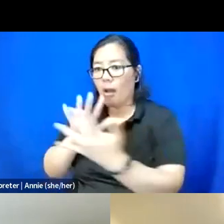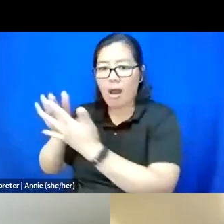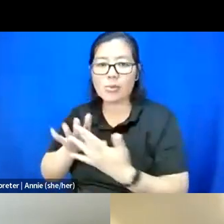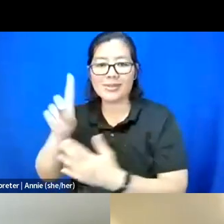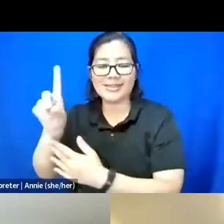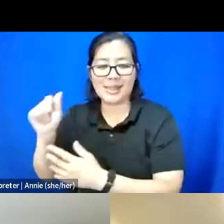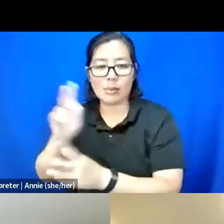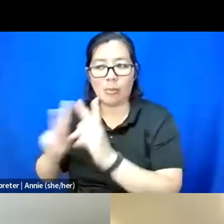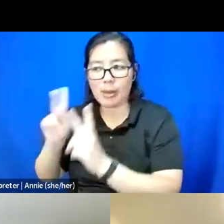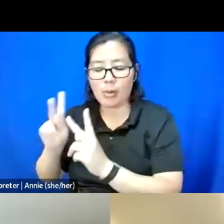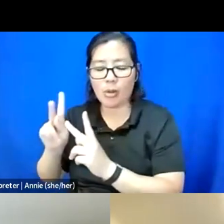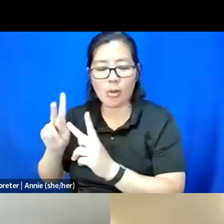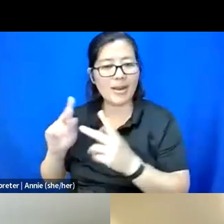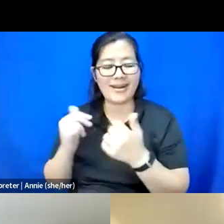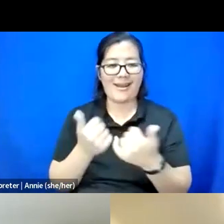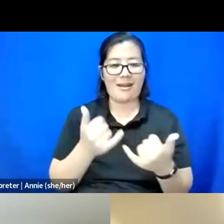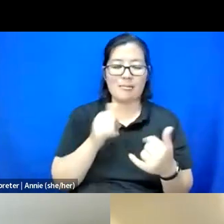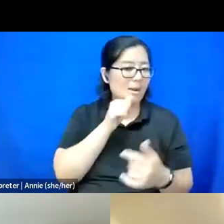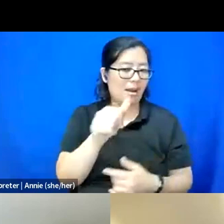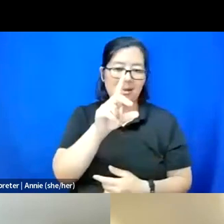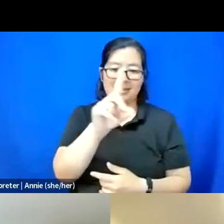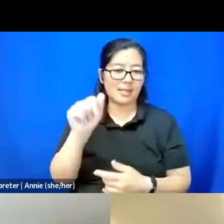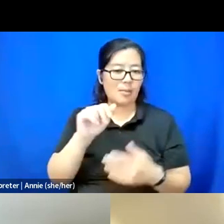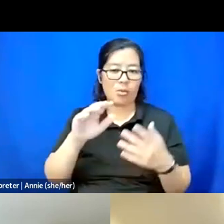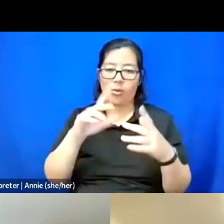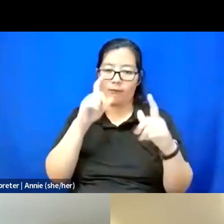And this is first and foremost and not an afterthought.